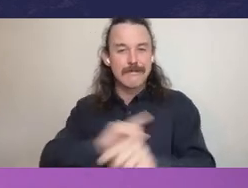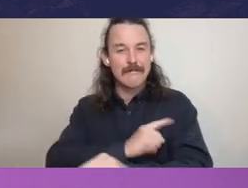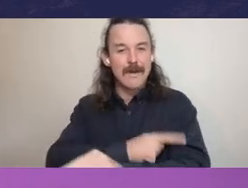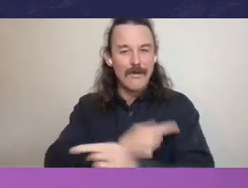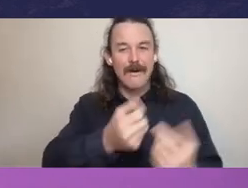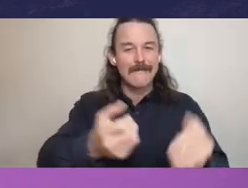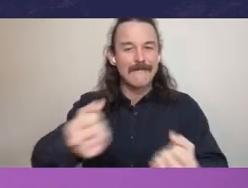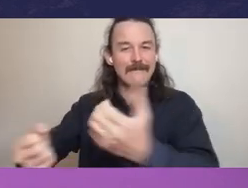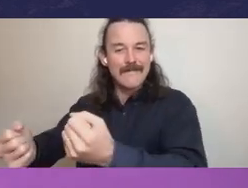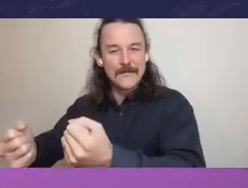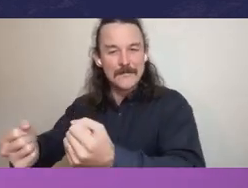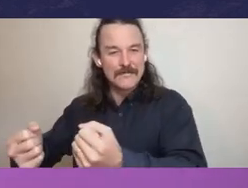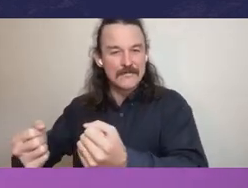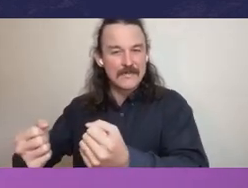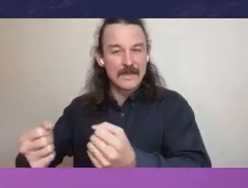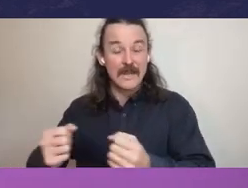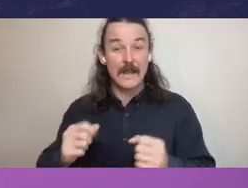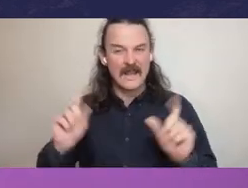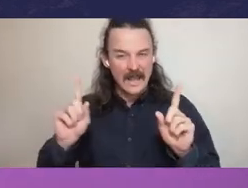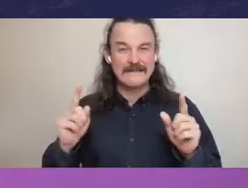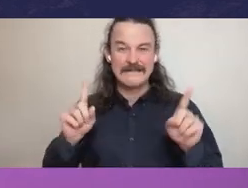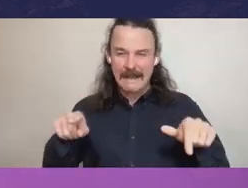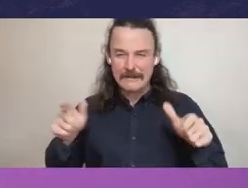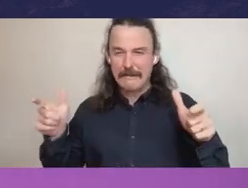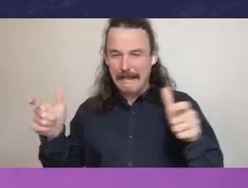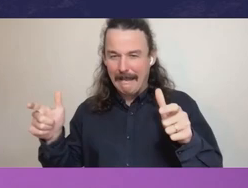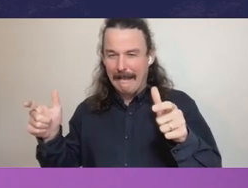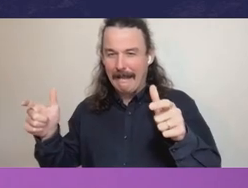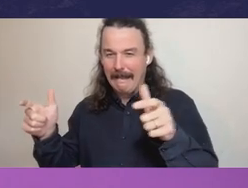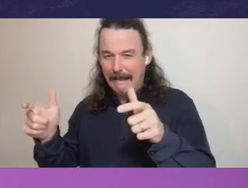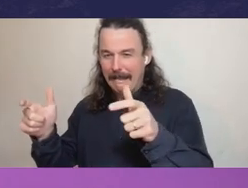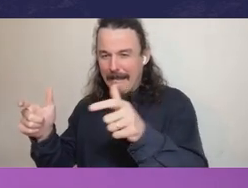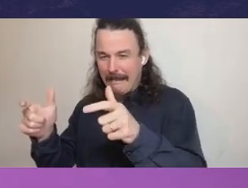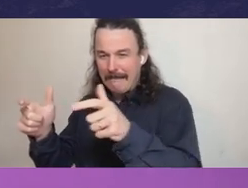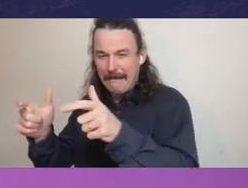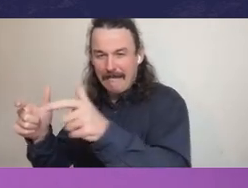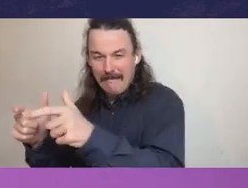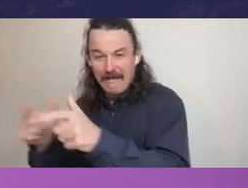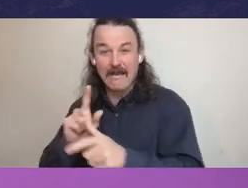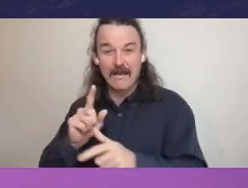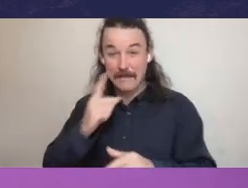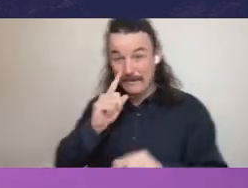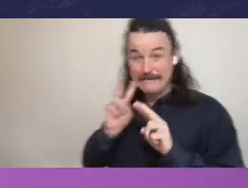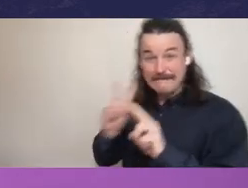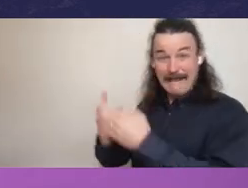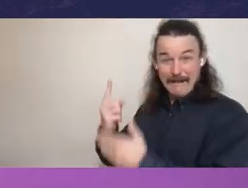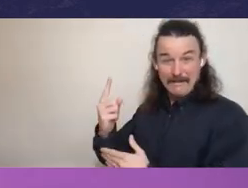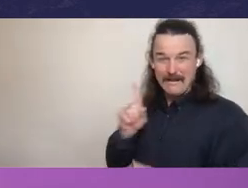but there has been no attempt made at a national level within states or at a federal level to arrest that slide